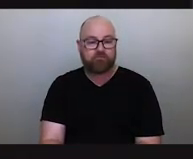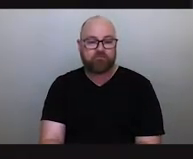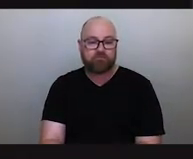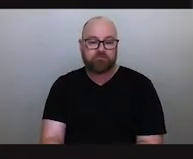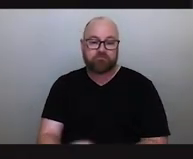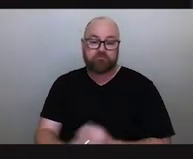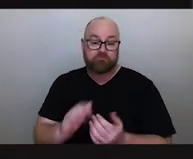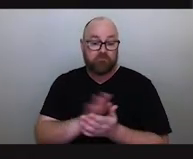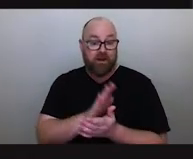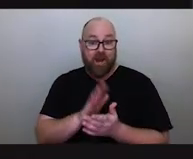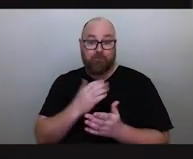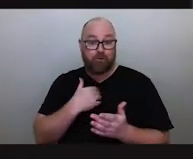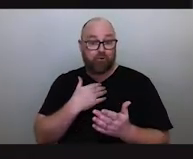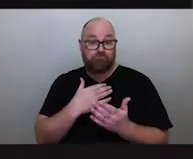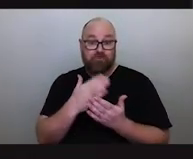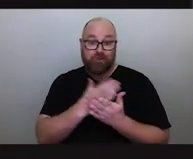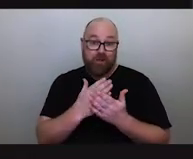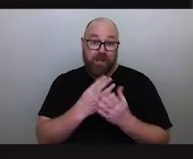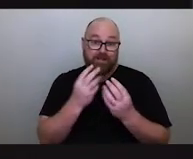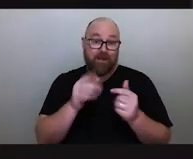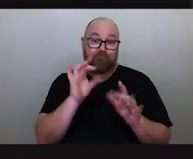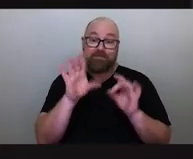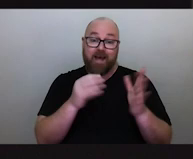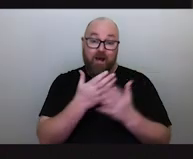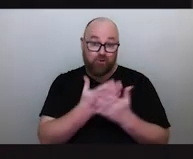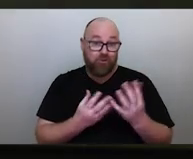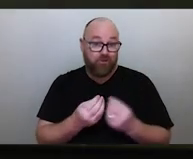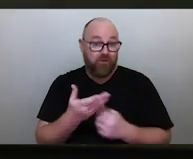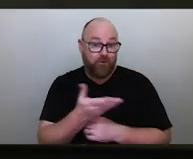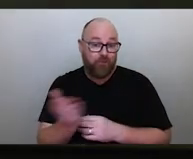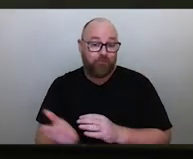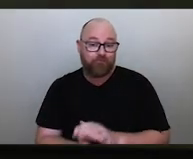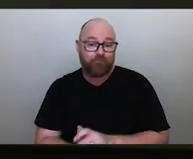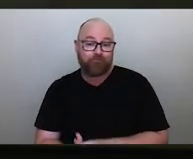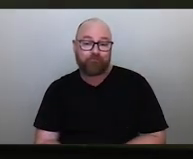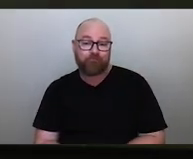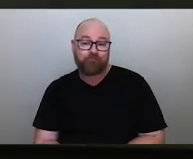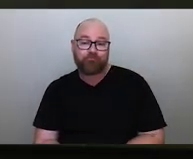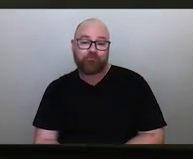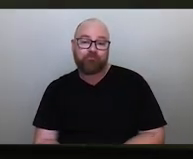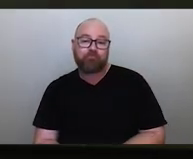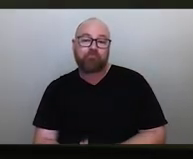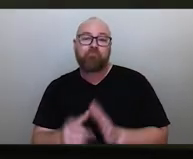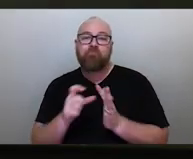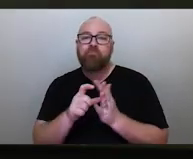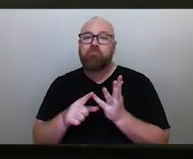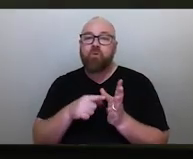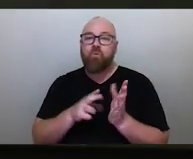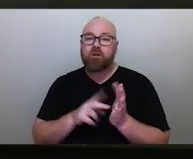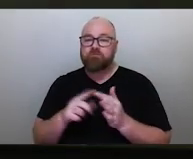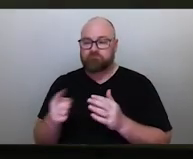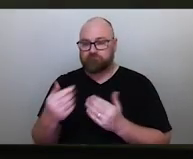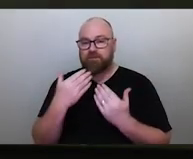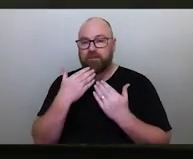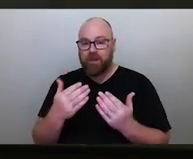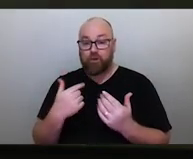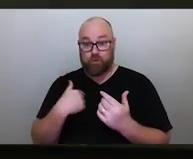a couple of those star stories with you. Thanks, Uncle. I find that up here that's in the Torres Strait, that's